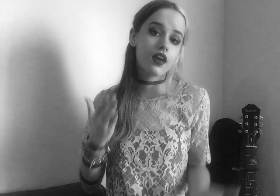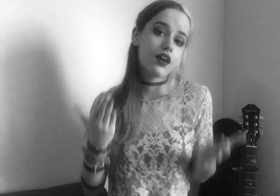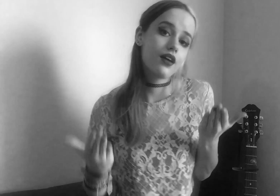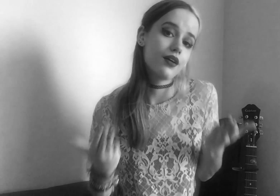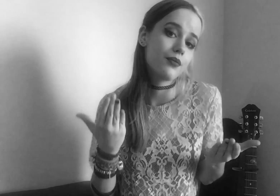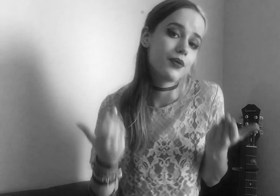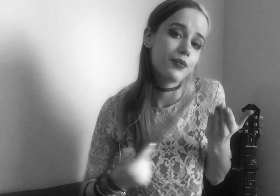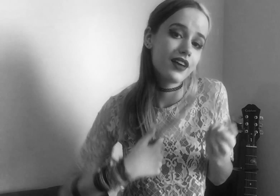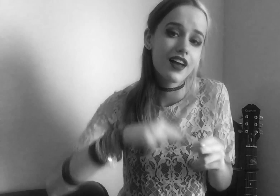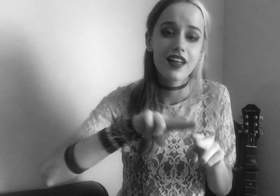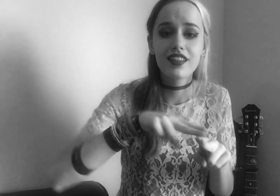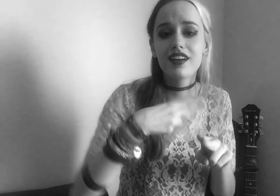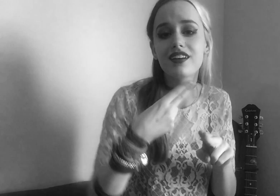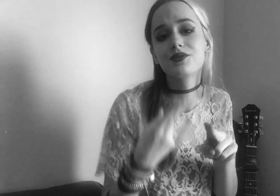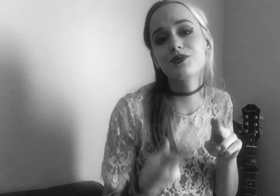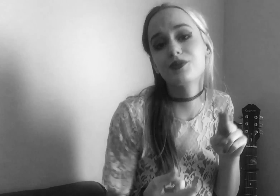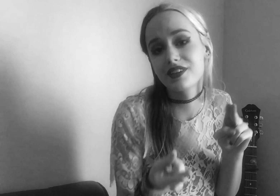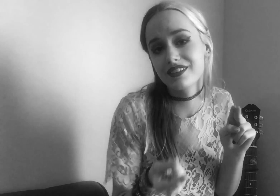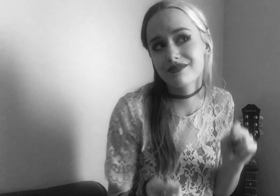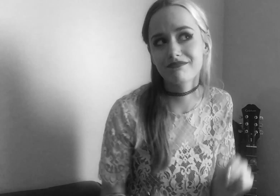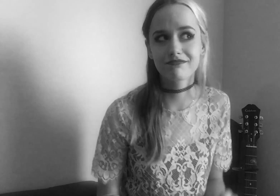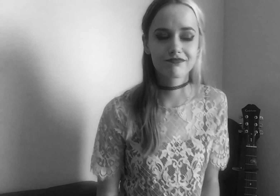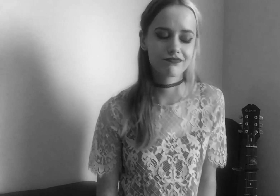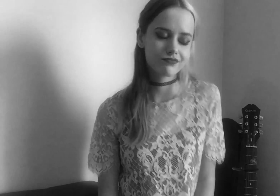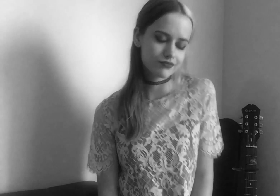Maybe I lost weight,